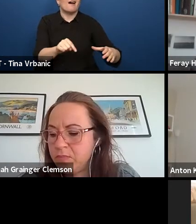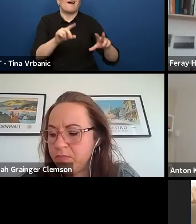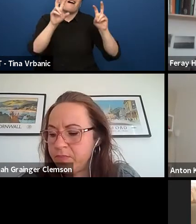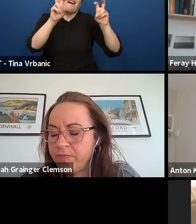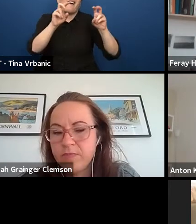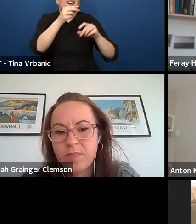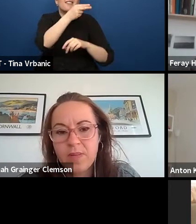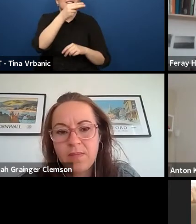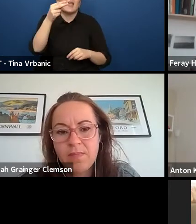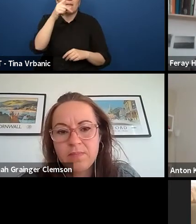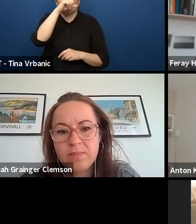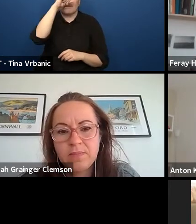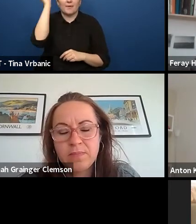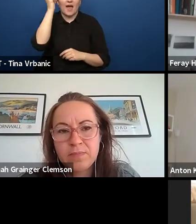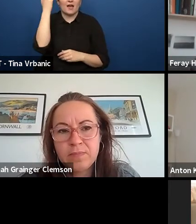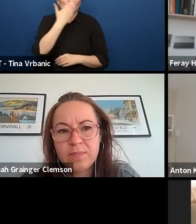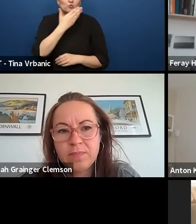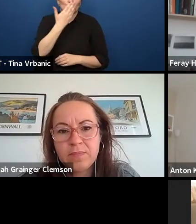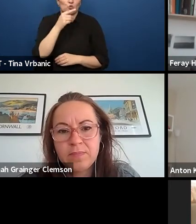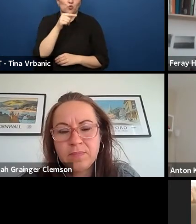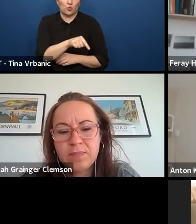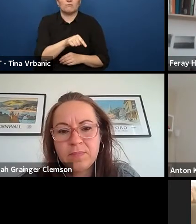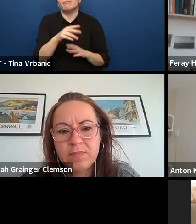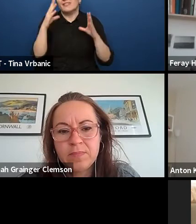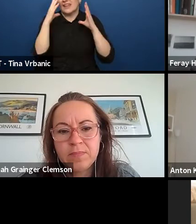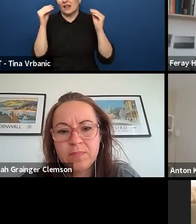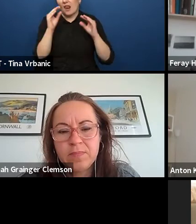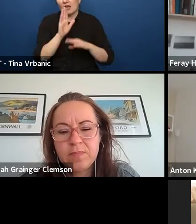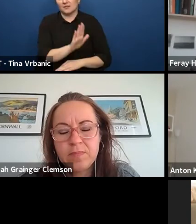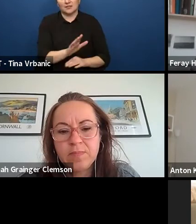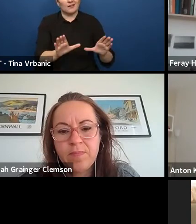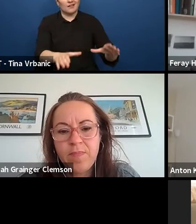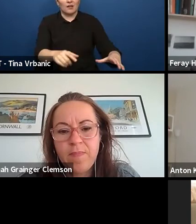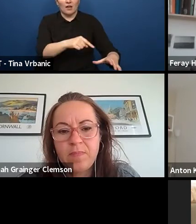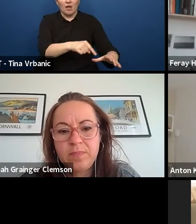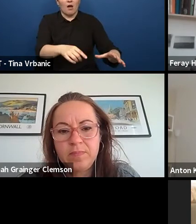to really make something that they can relate to